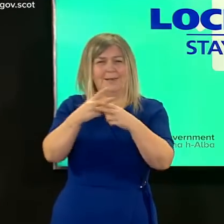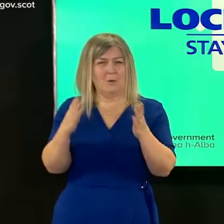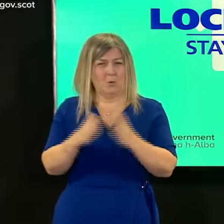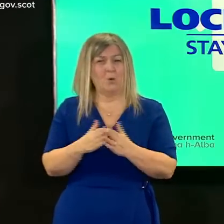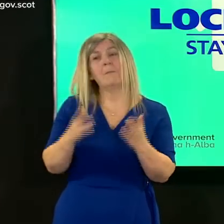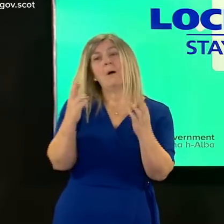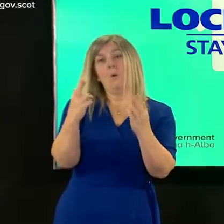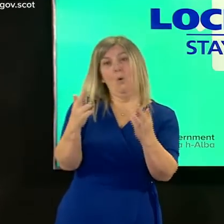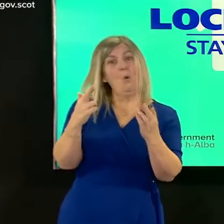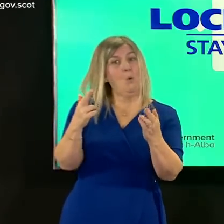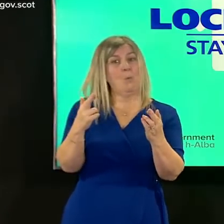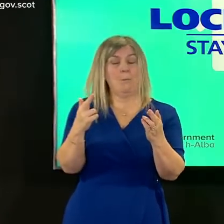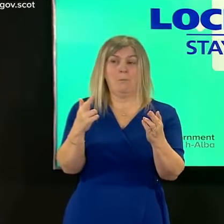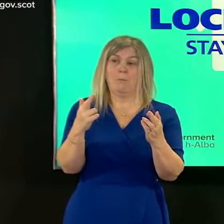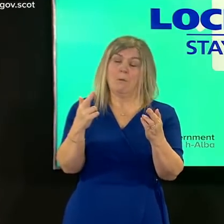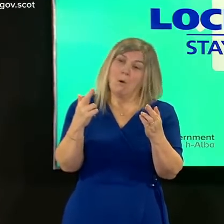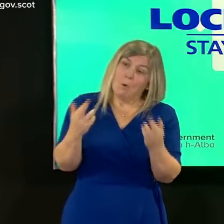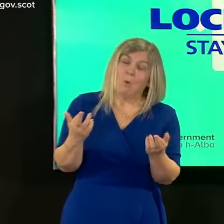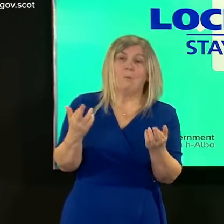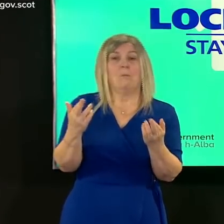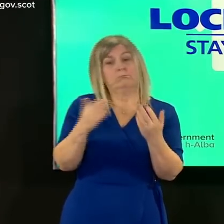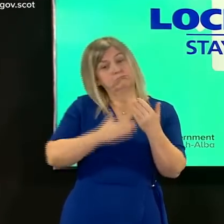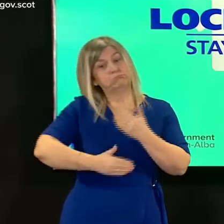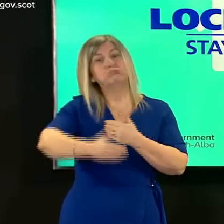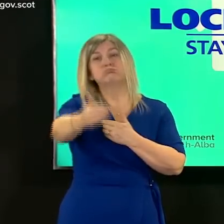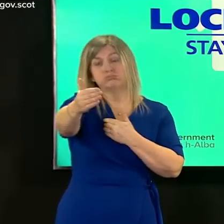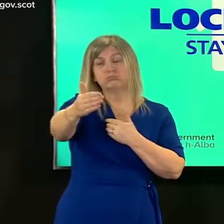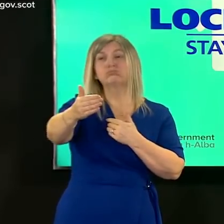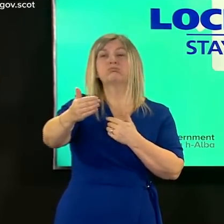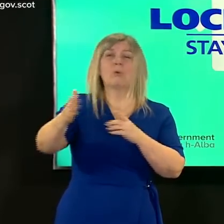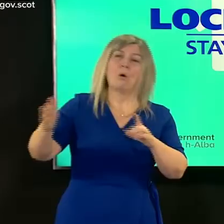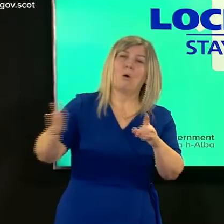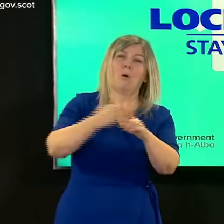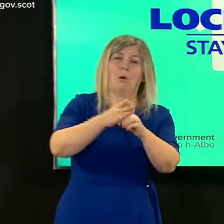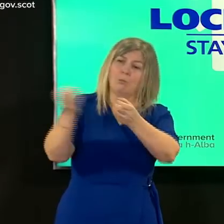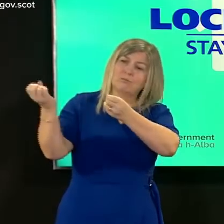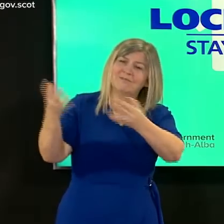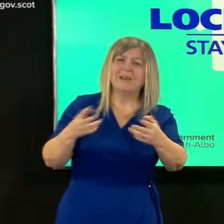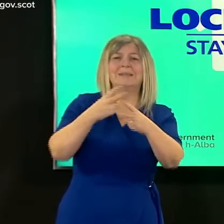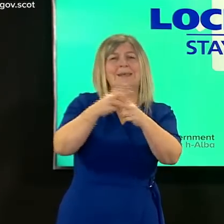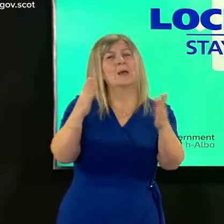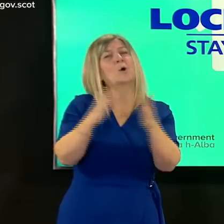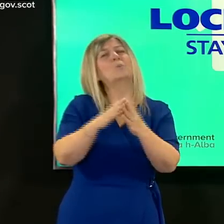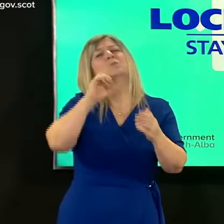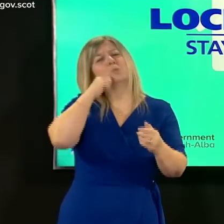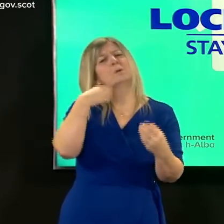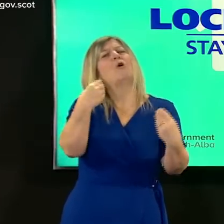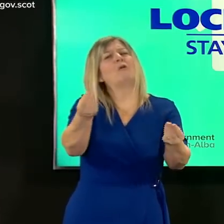our providers except where they have an outbreak of Covid all our providers will be offering this